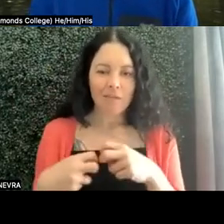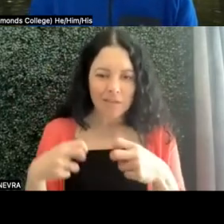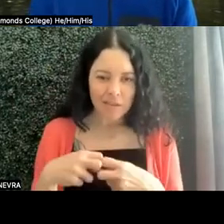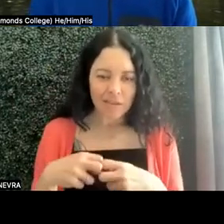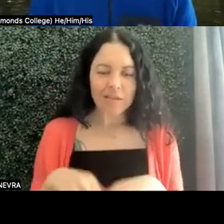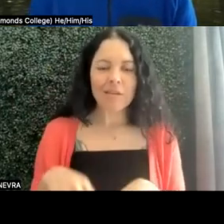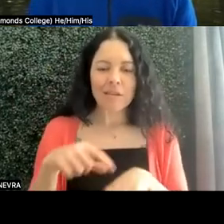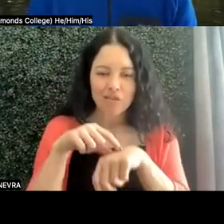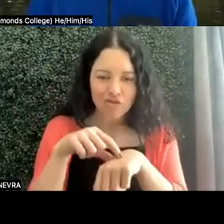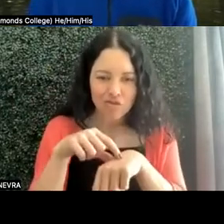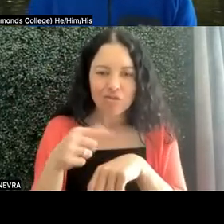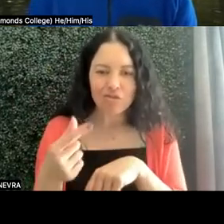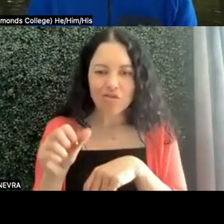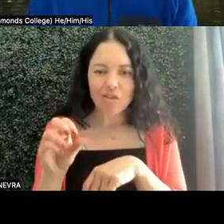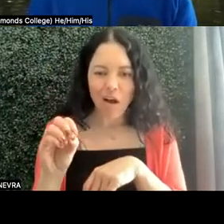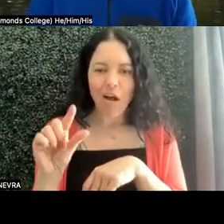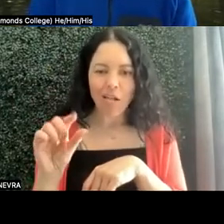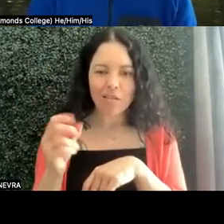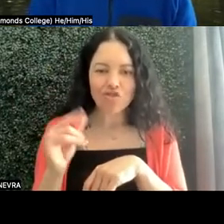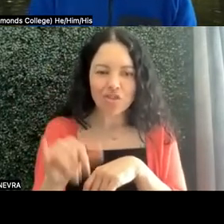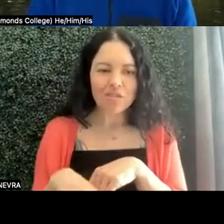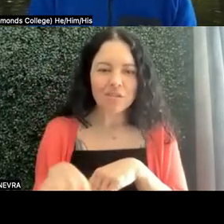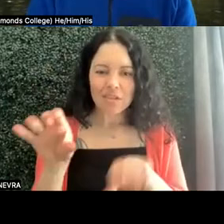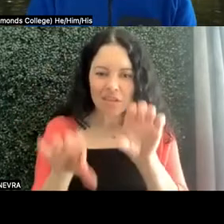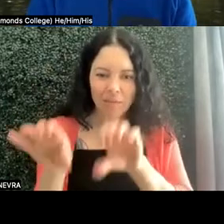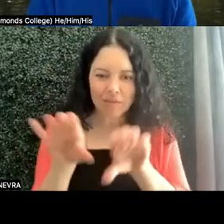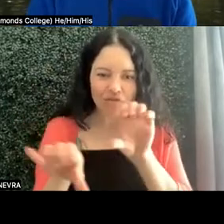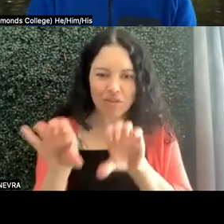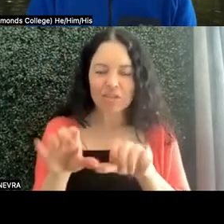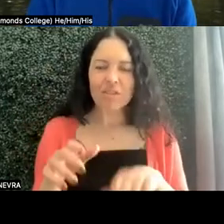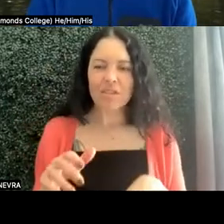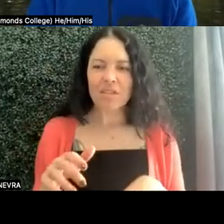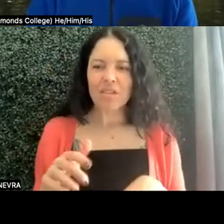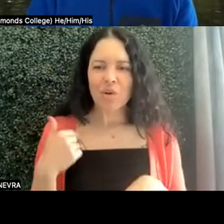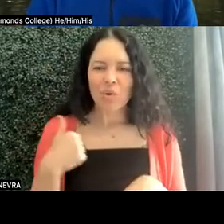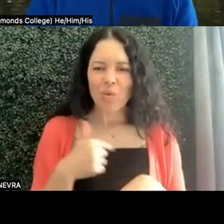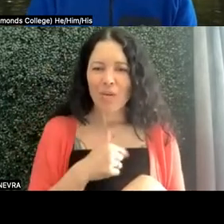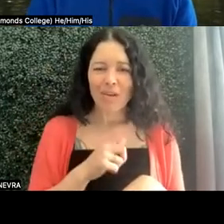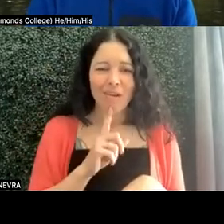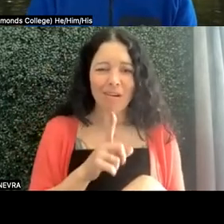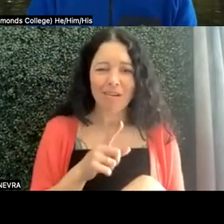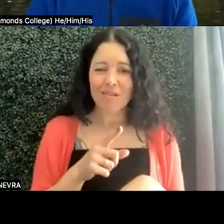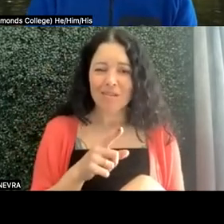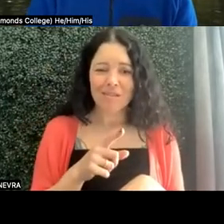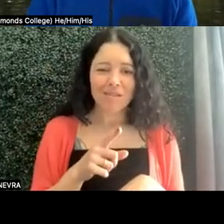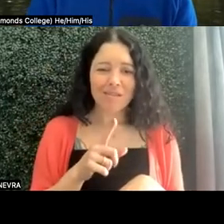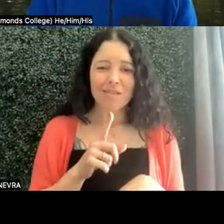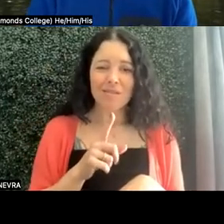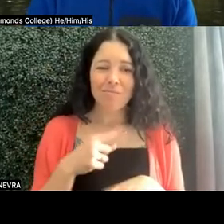chemistry about how we aren't really positive how best to teach for certain topics, like how do you